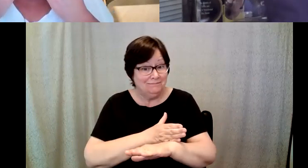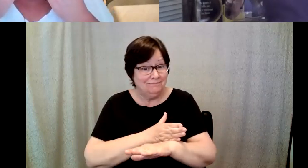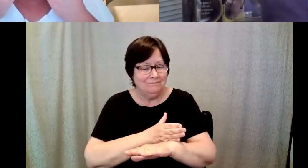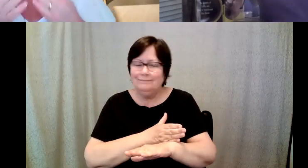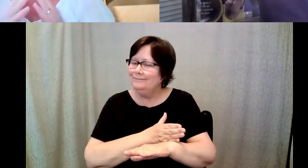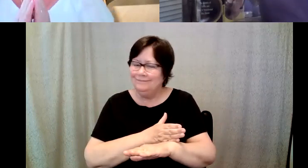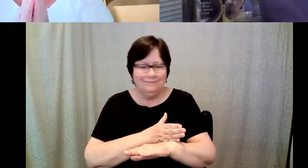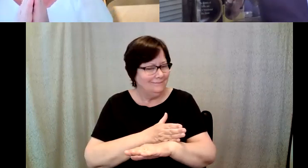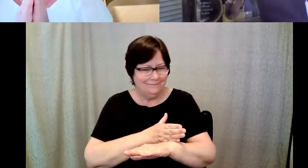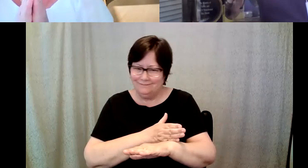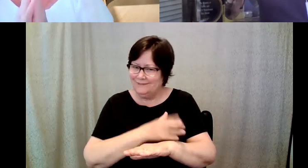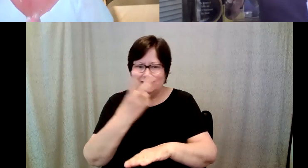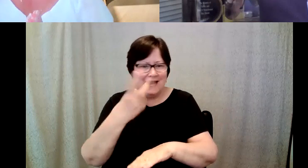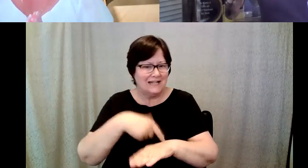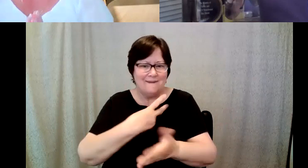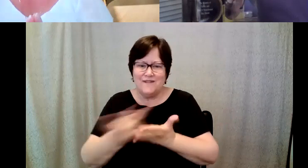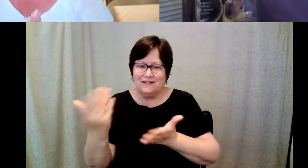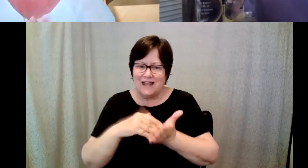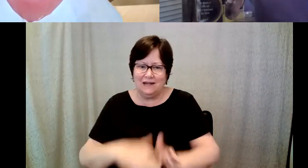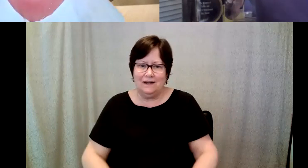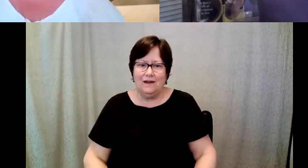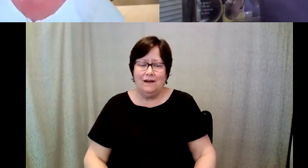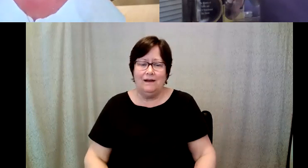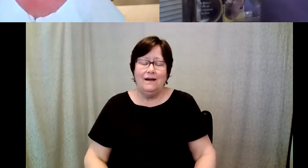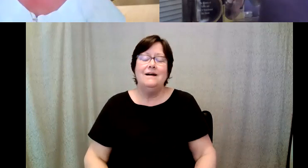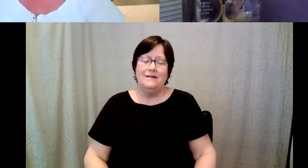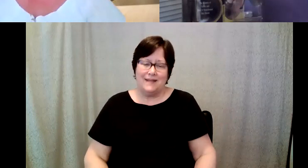I failed the second time. D. Major Cohen: No yeah and now.